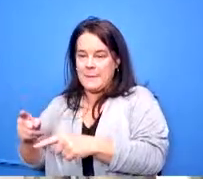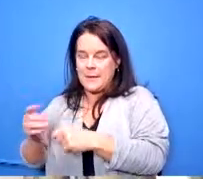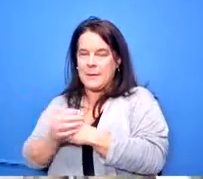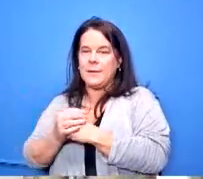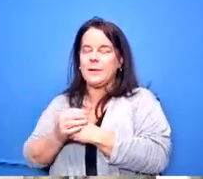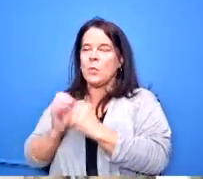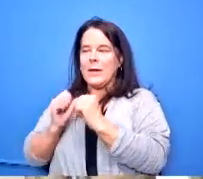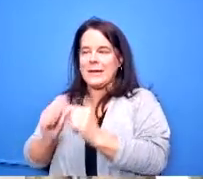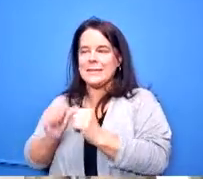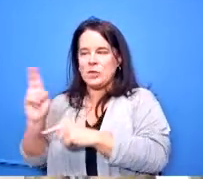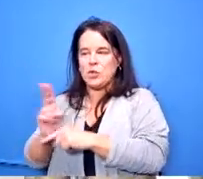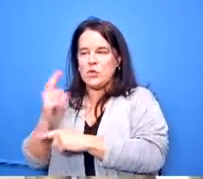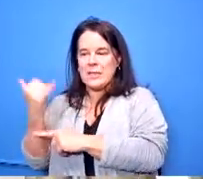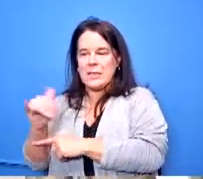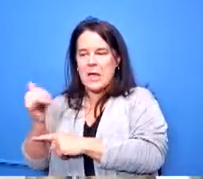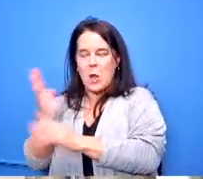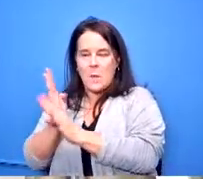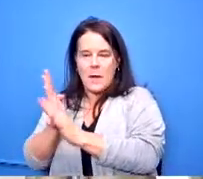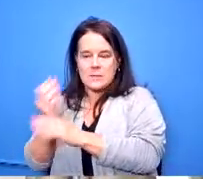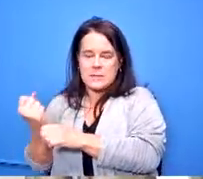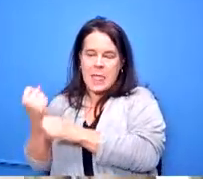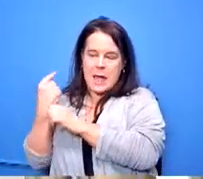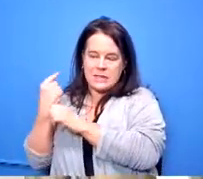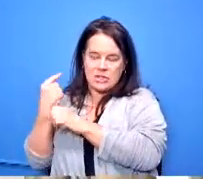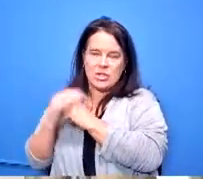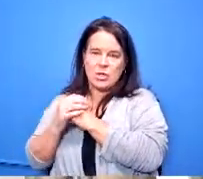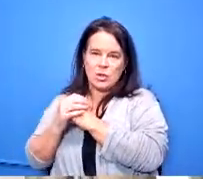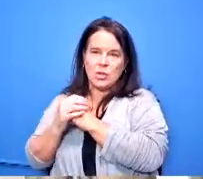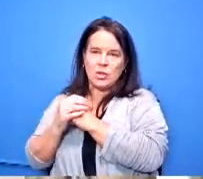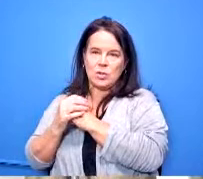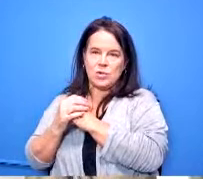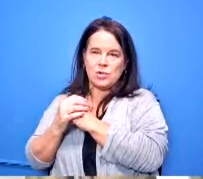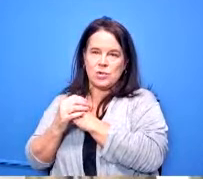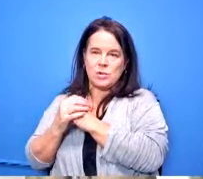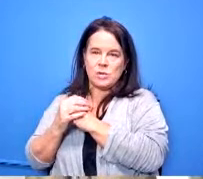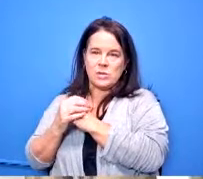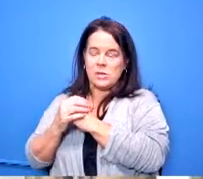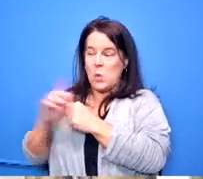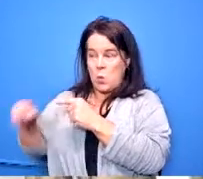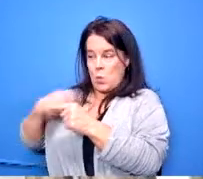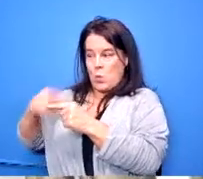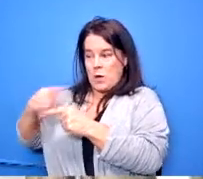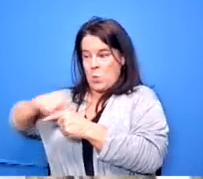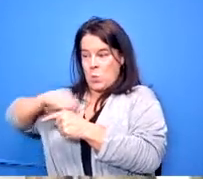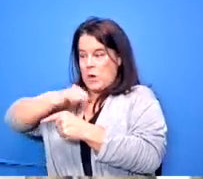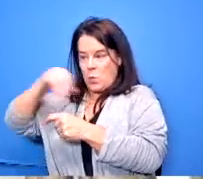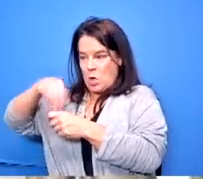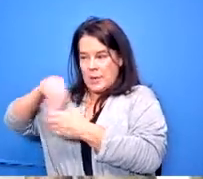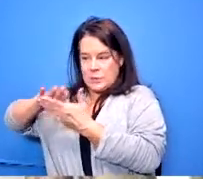bus service for them last year when um we were not in session because we could uh we had drivers